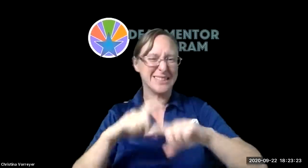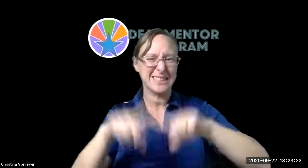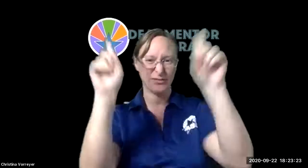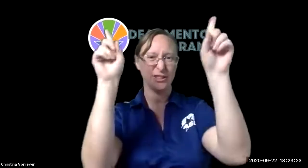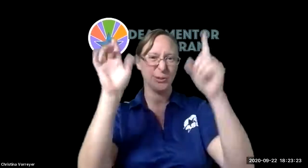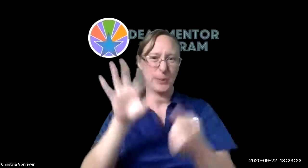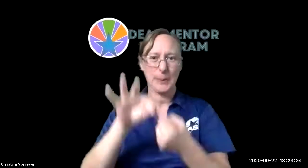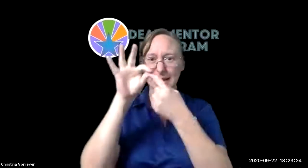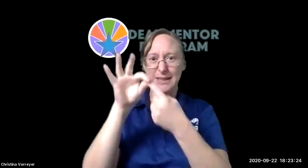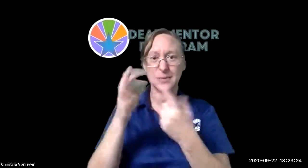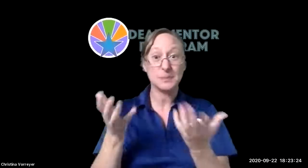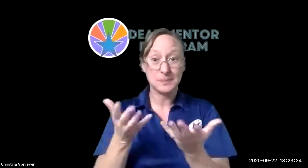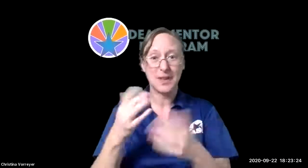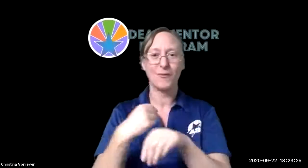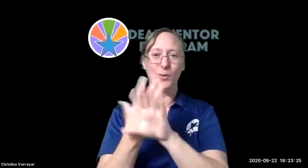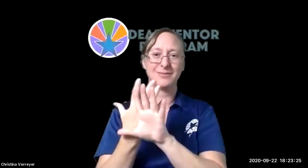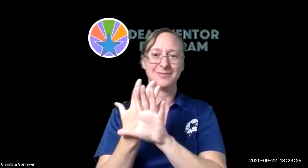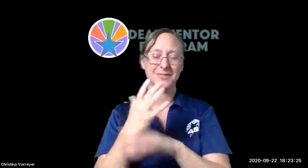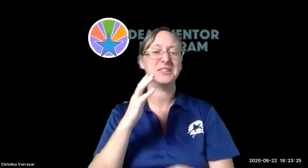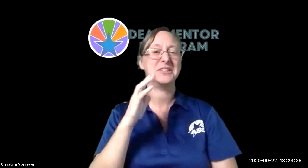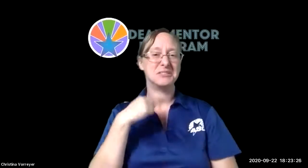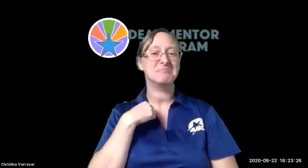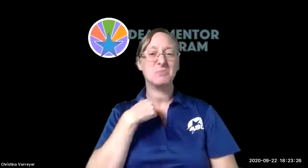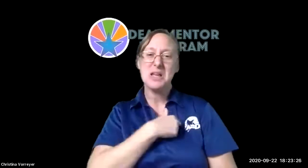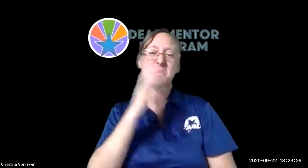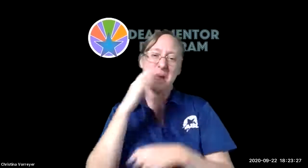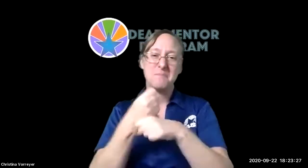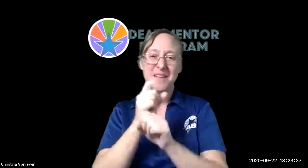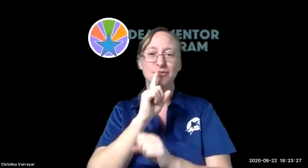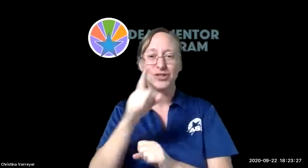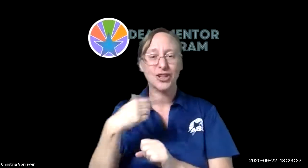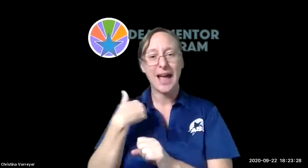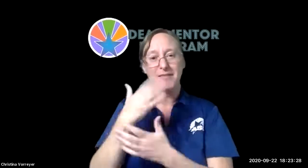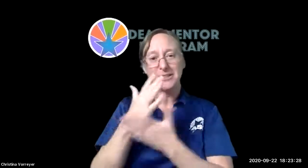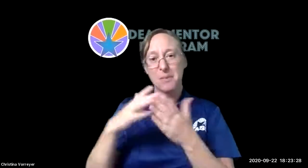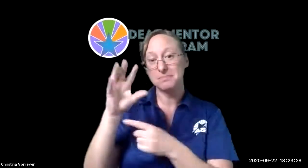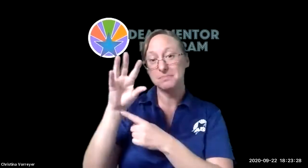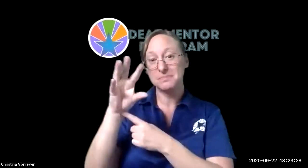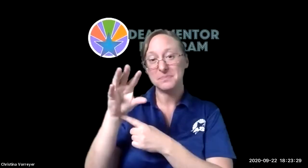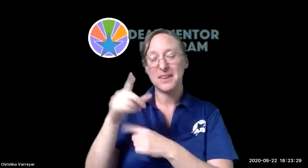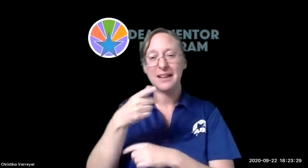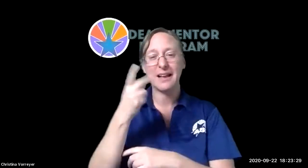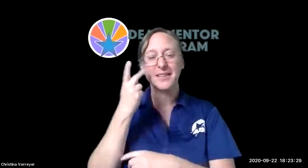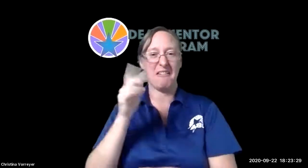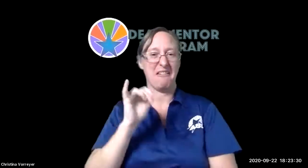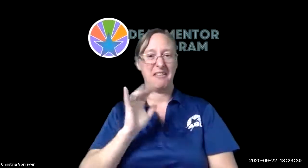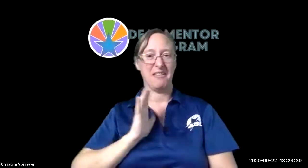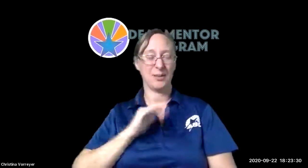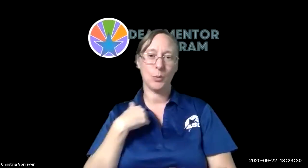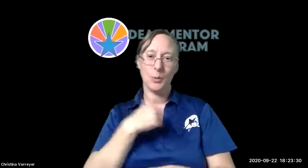and this year it will be different and unique of course it will be virtual we want to make sure